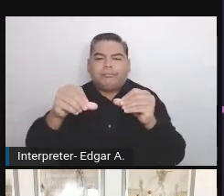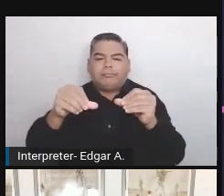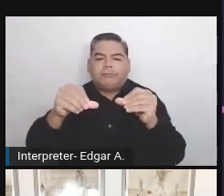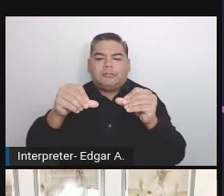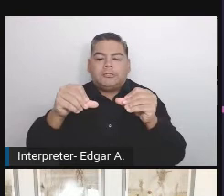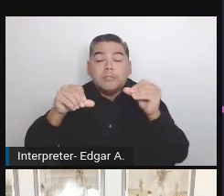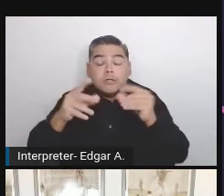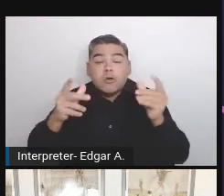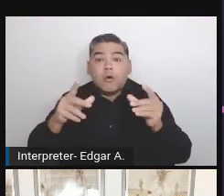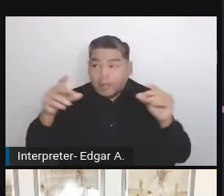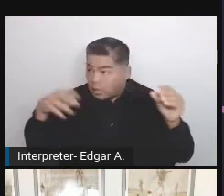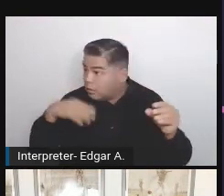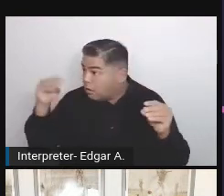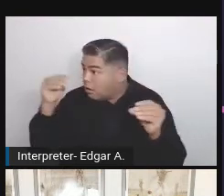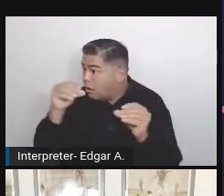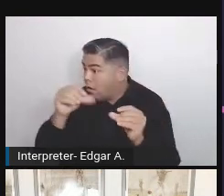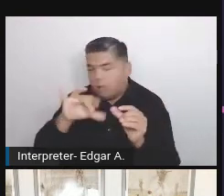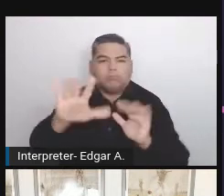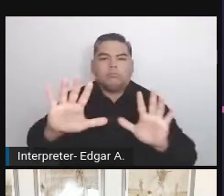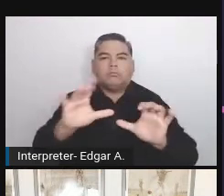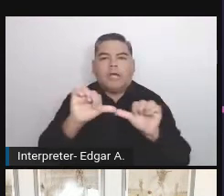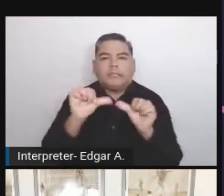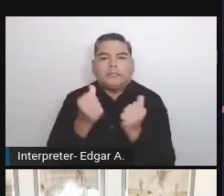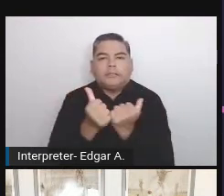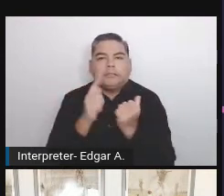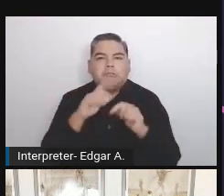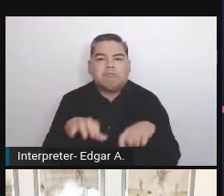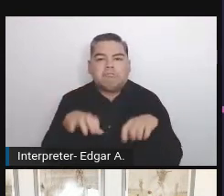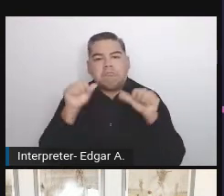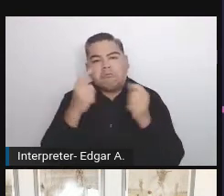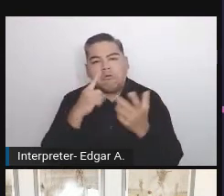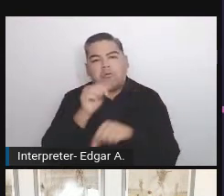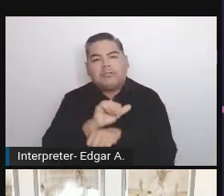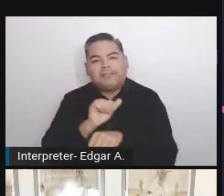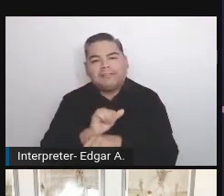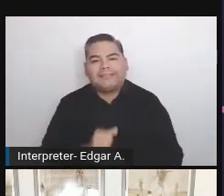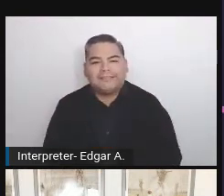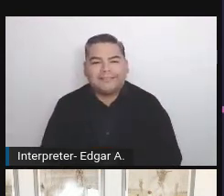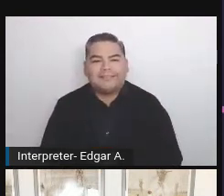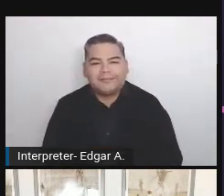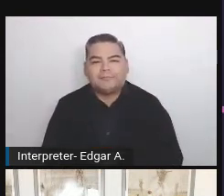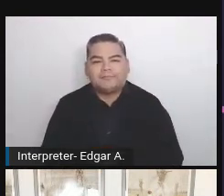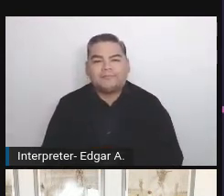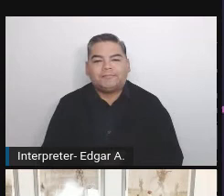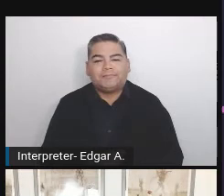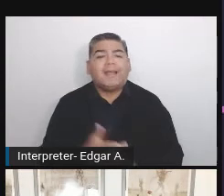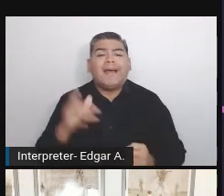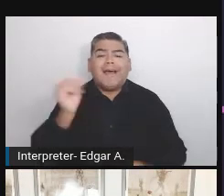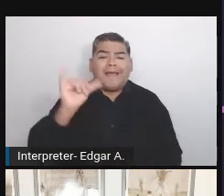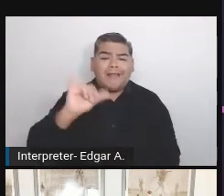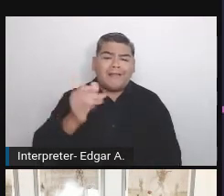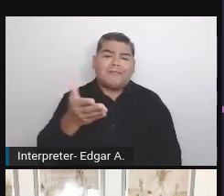in accessibility, it works so it's good. The constant problem of the lack of education.